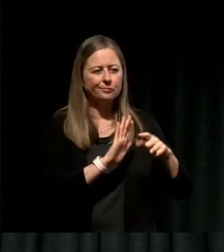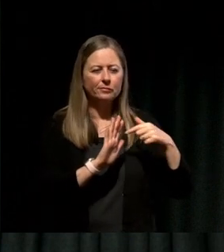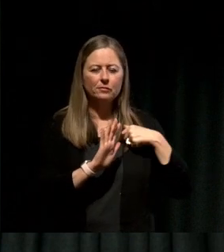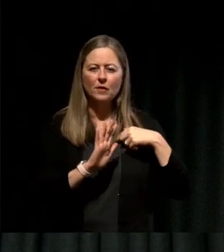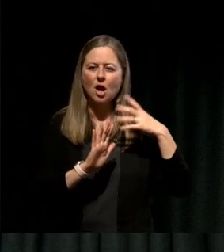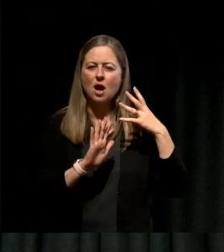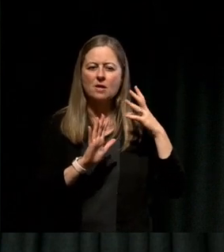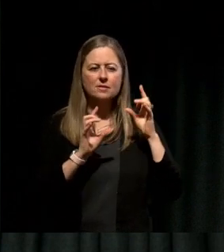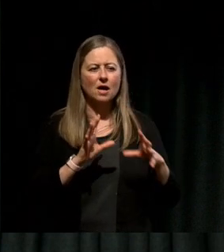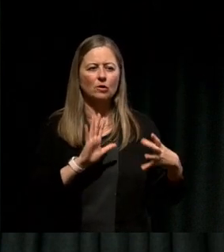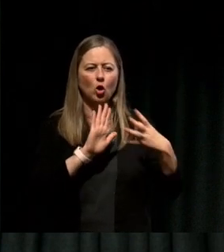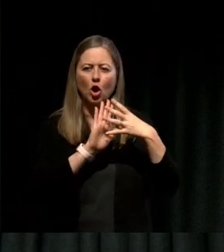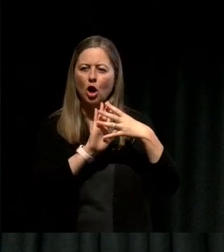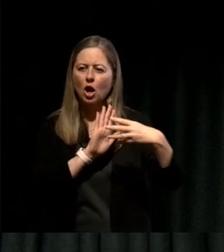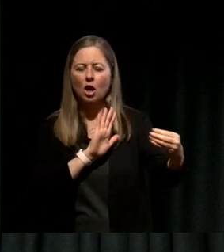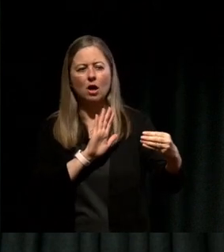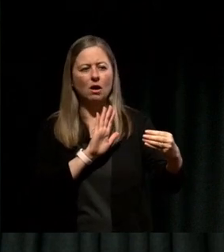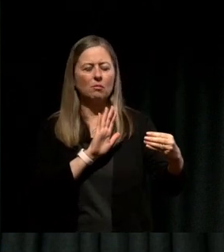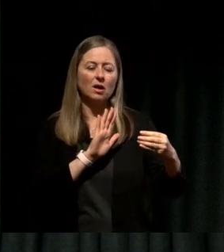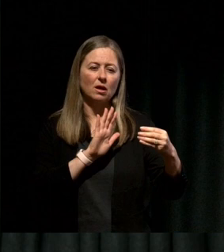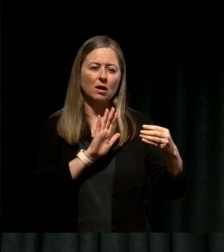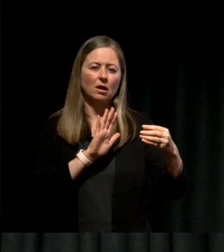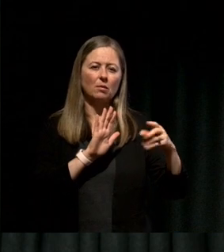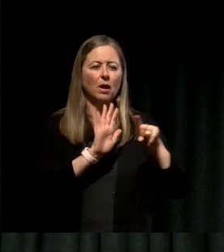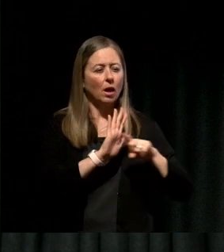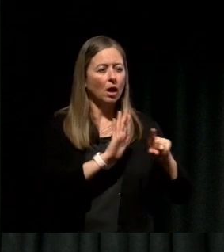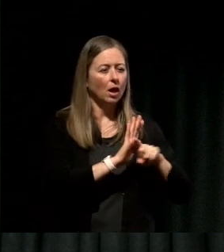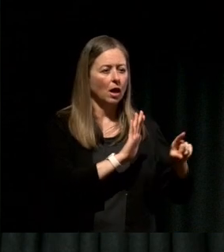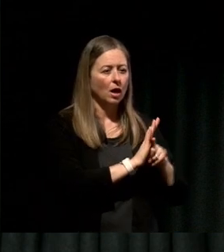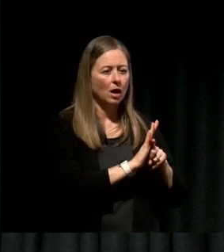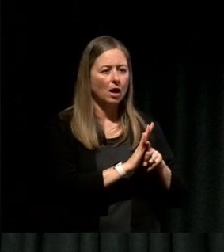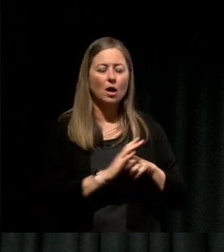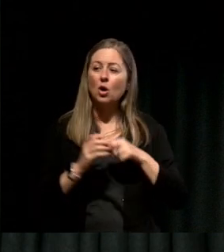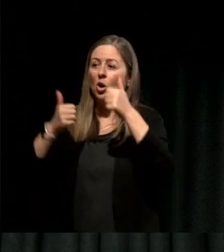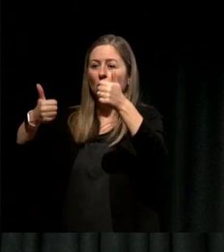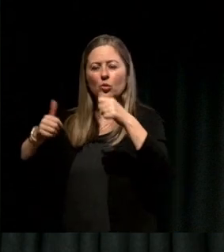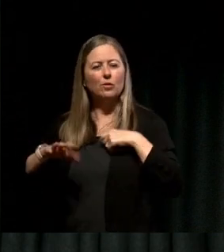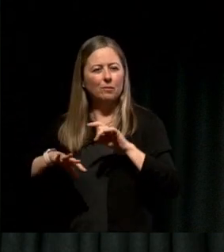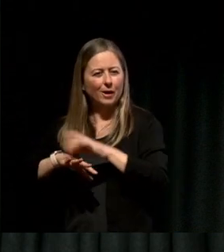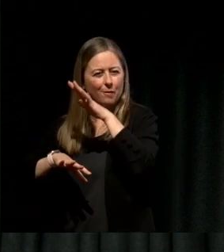Good things did happen too, I also got married, and I also got my Australian citizenship in